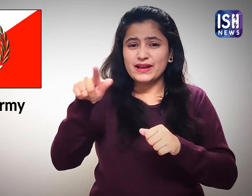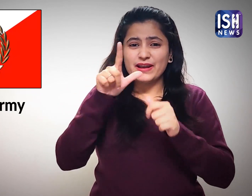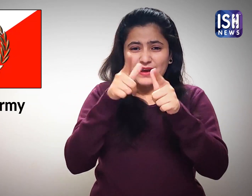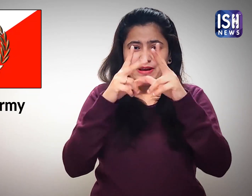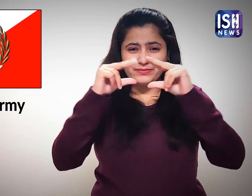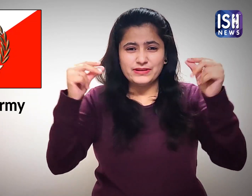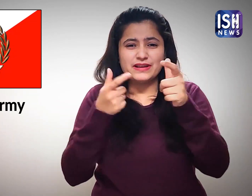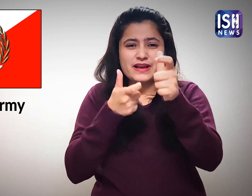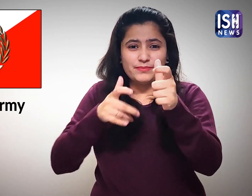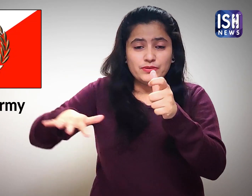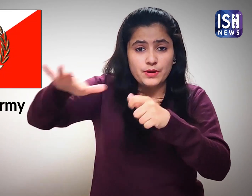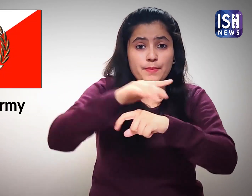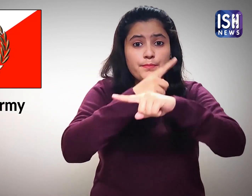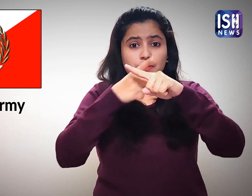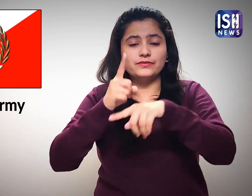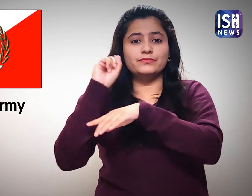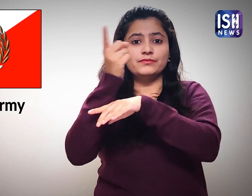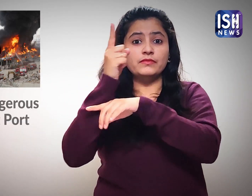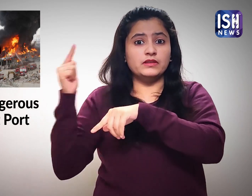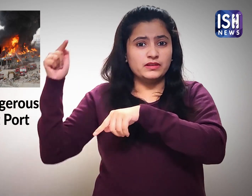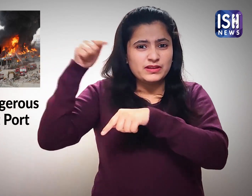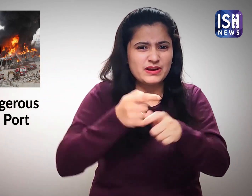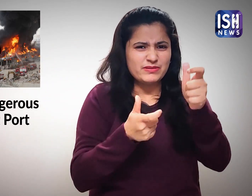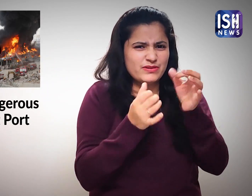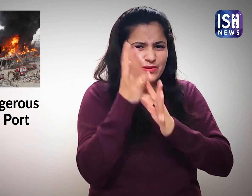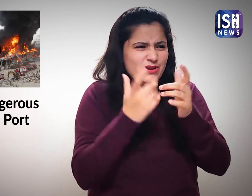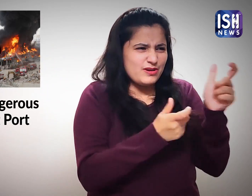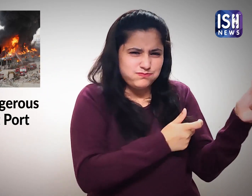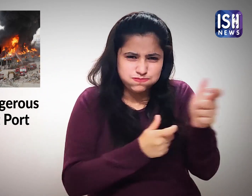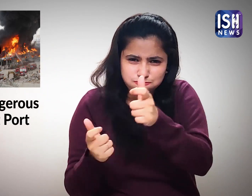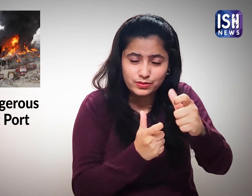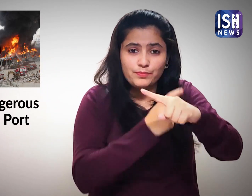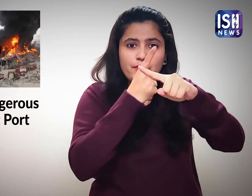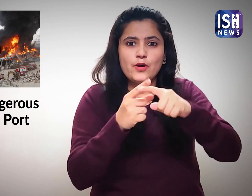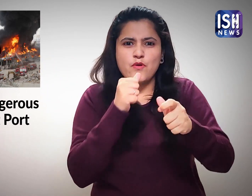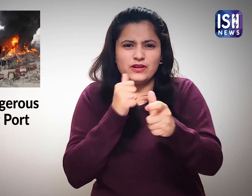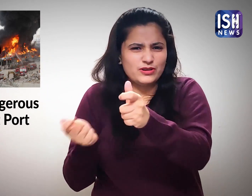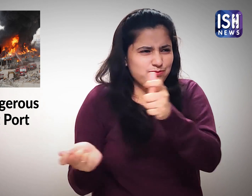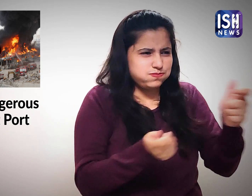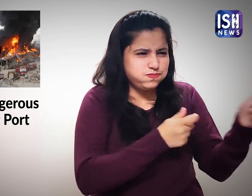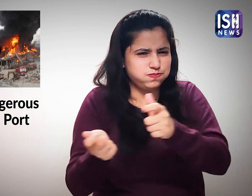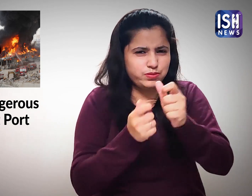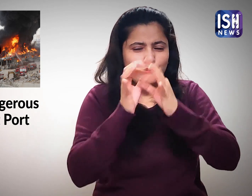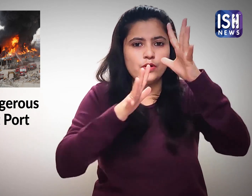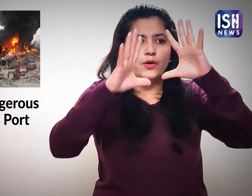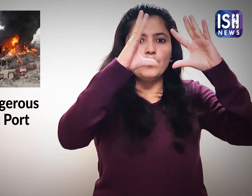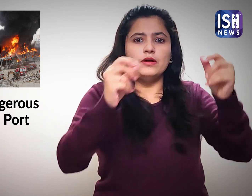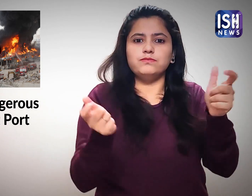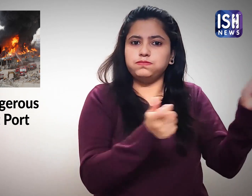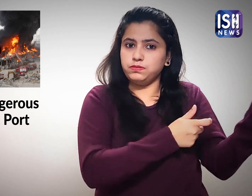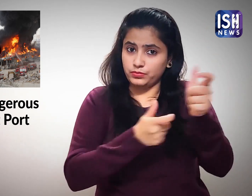The Lebanese Army used helicopters to throw water and douse the fire.